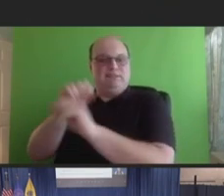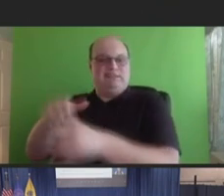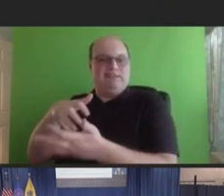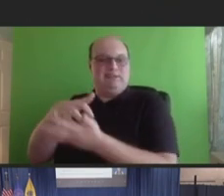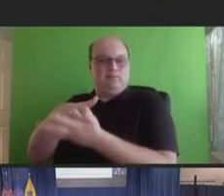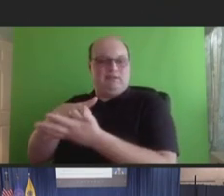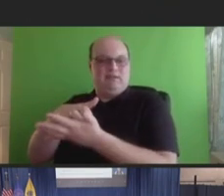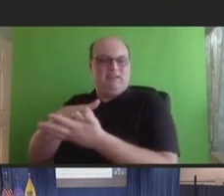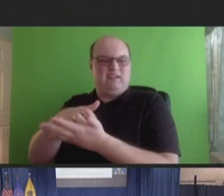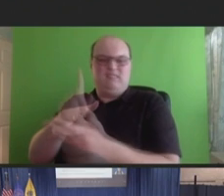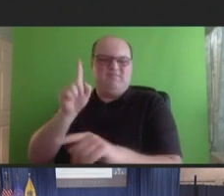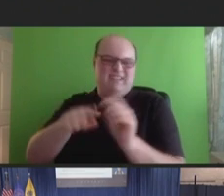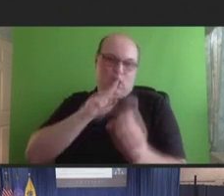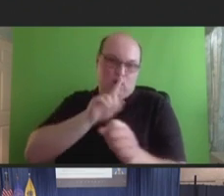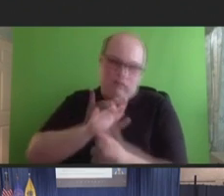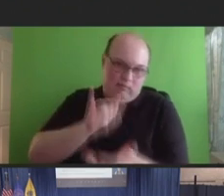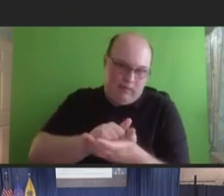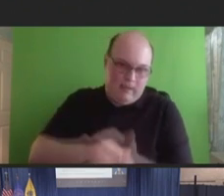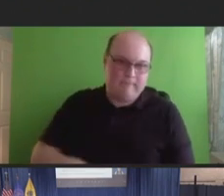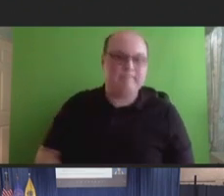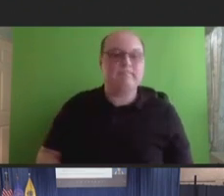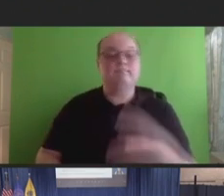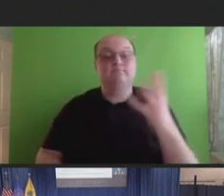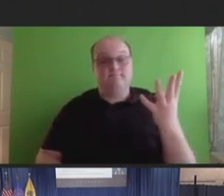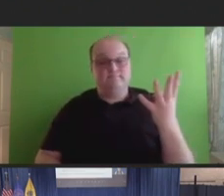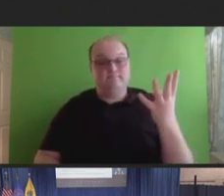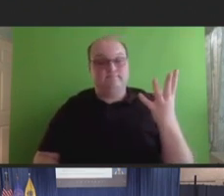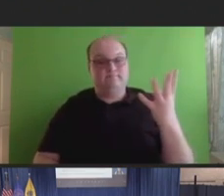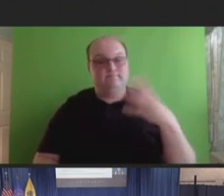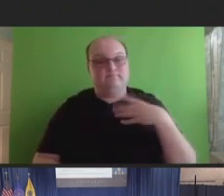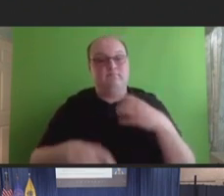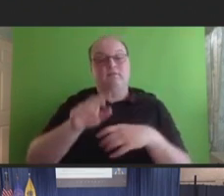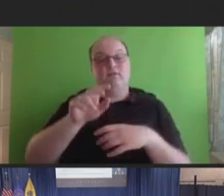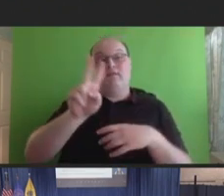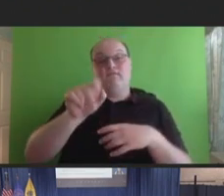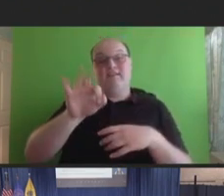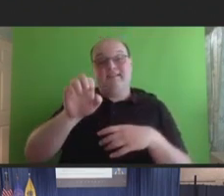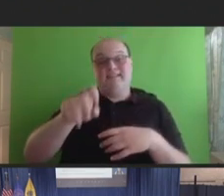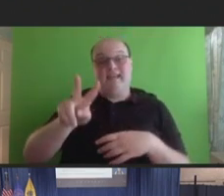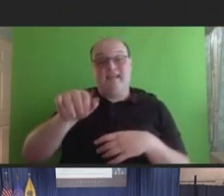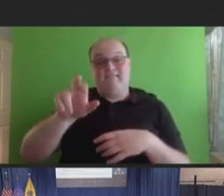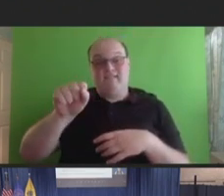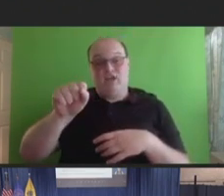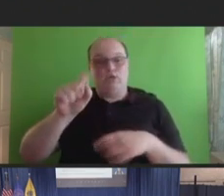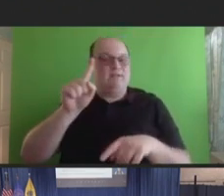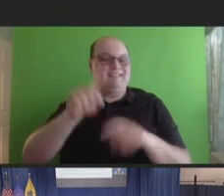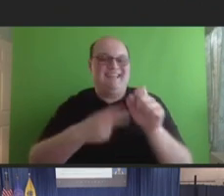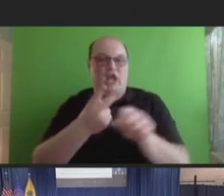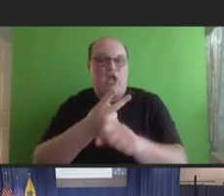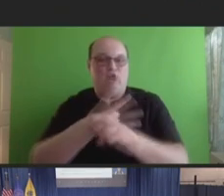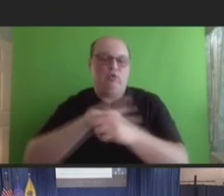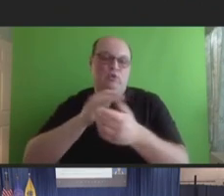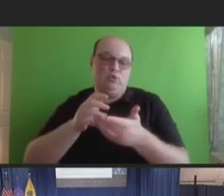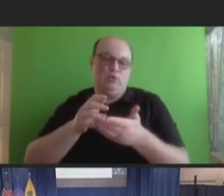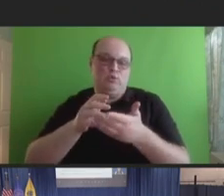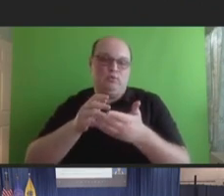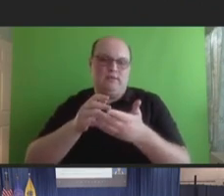report to V-safe or VAERS alone cannot be used to assess causality. Next slide.